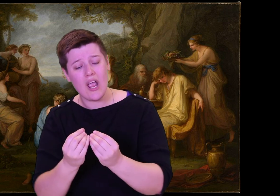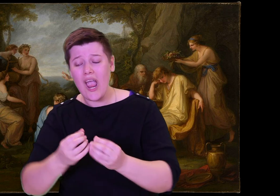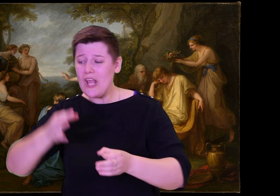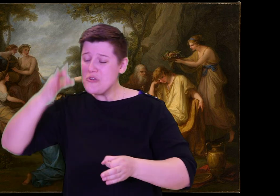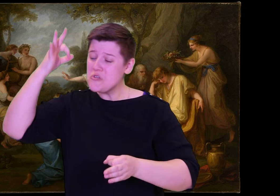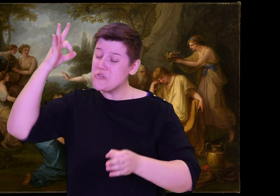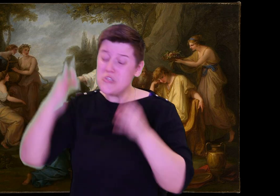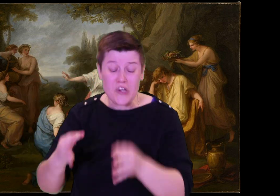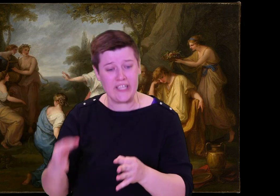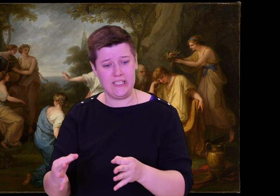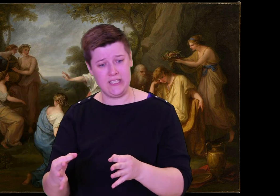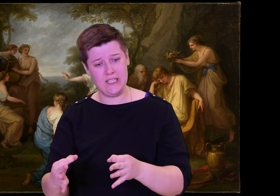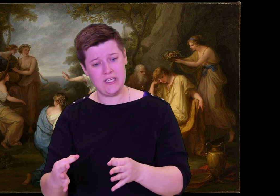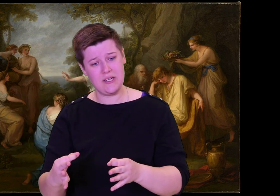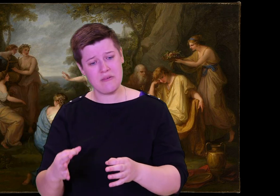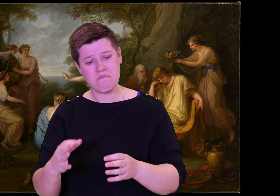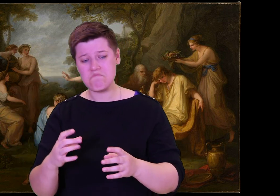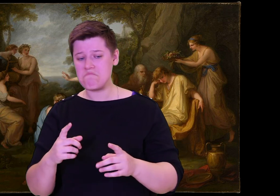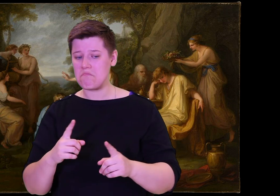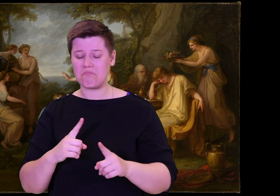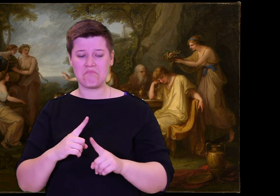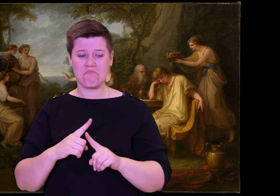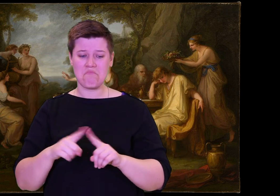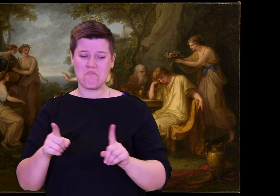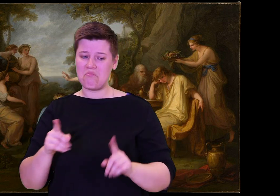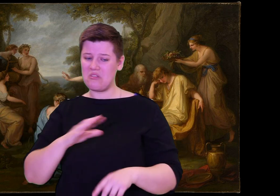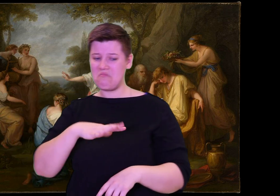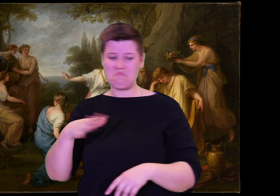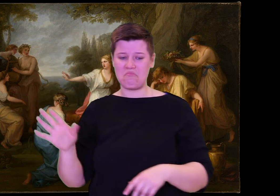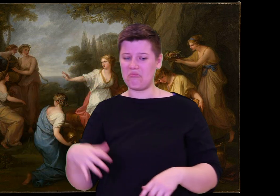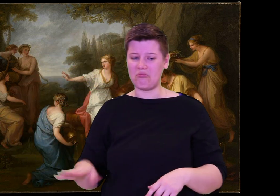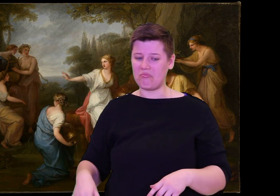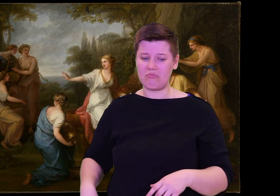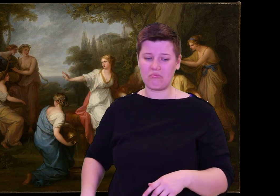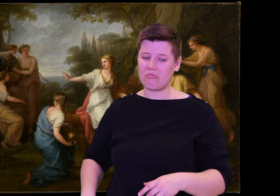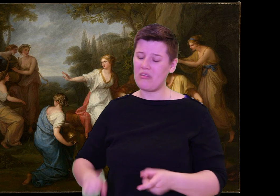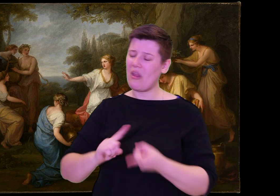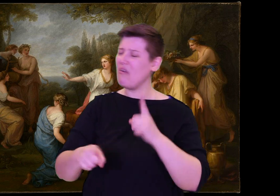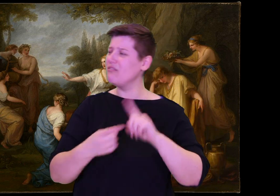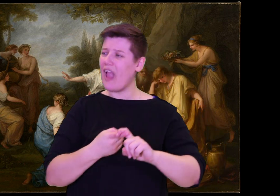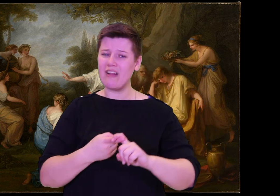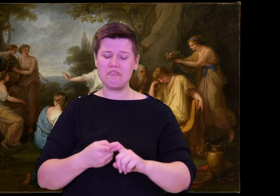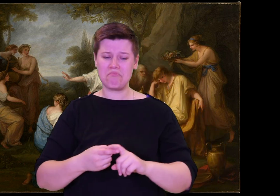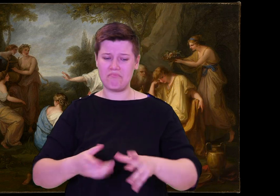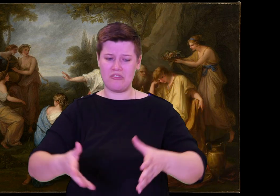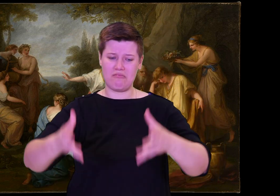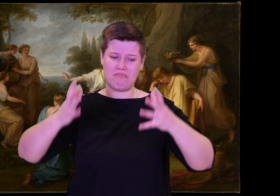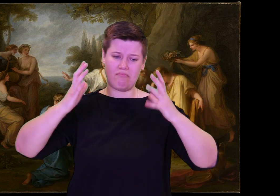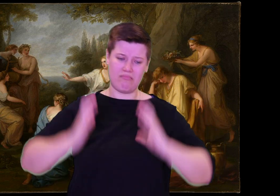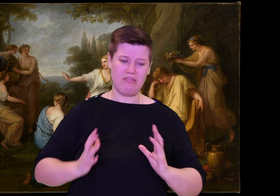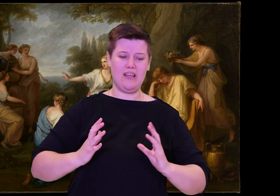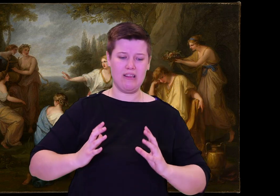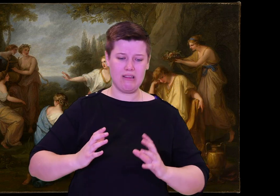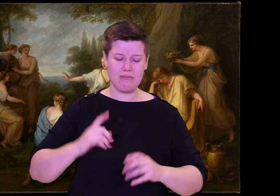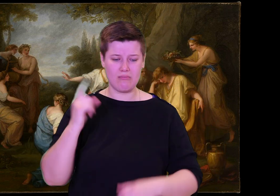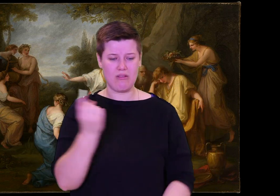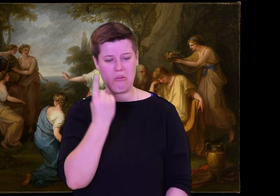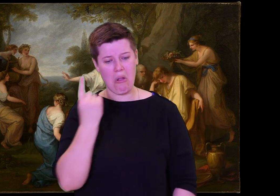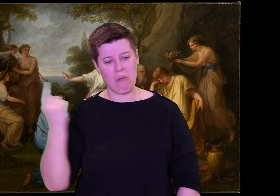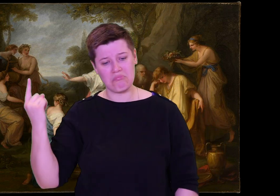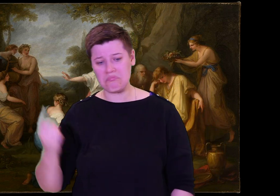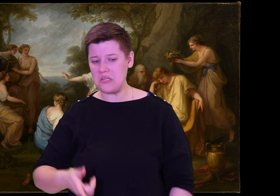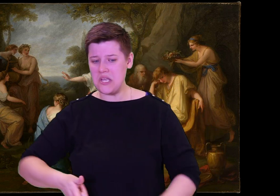But if I had the power I would do it! It is unbearable, what they have done!